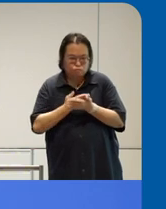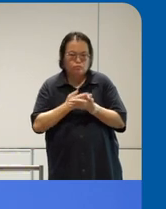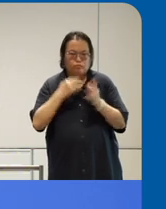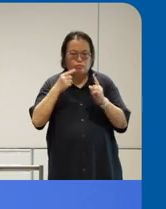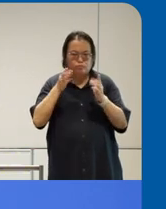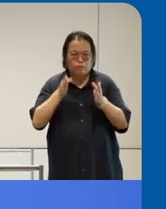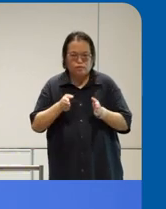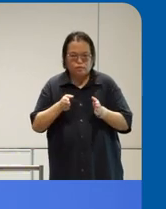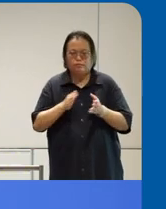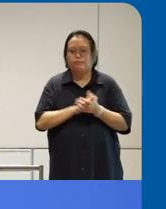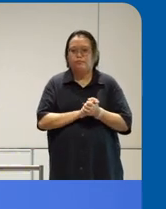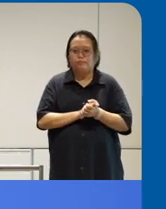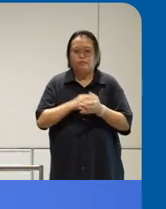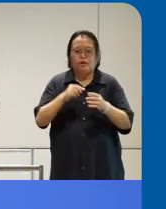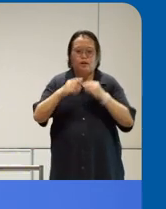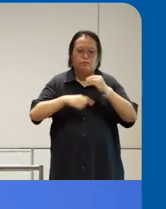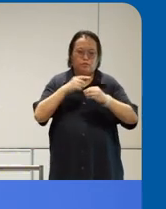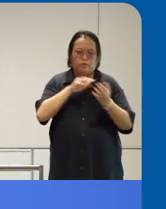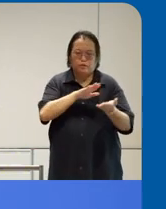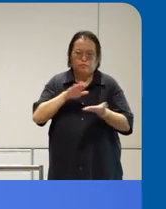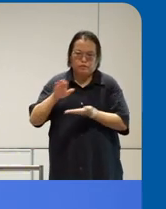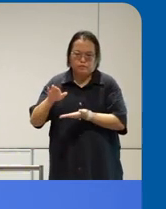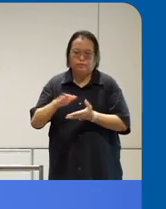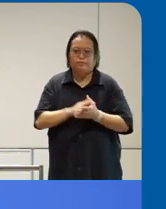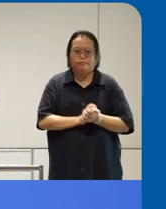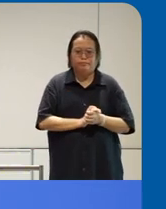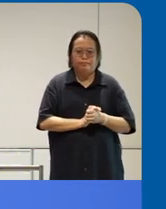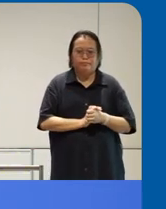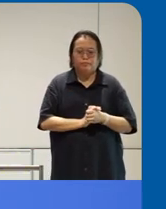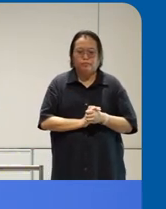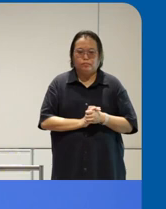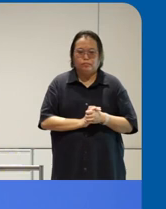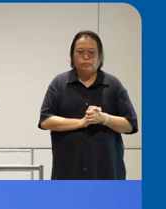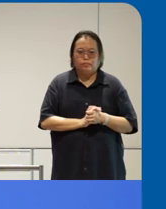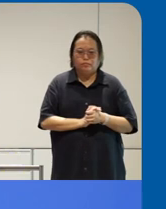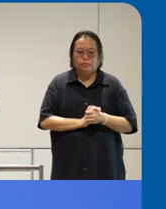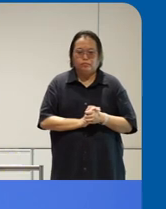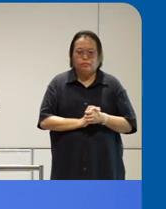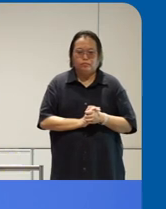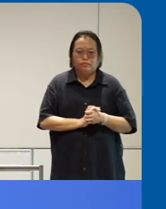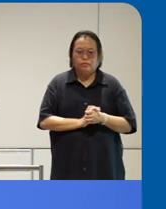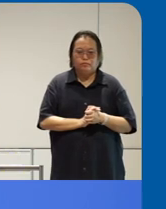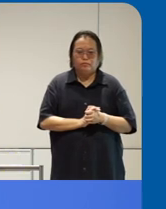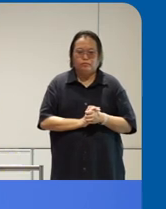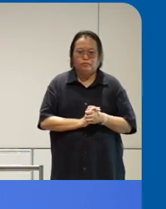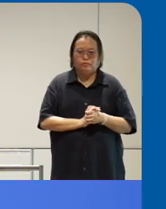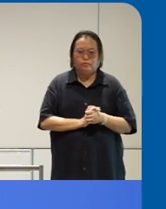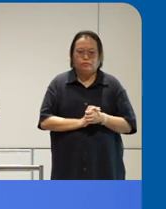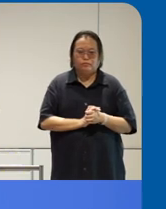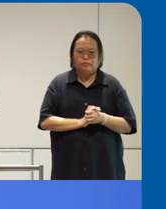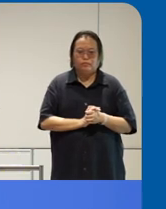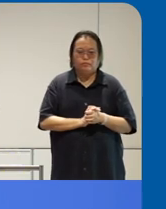stakeholders so we thank her for that um so uh I guess um yeah is like the previous panel um